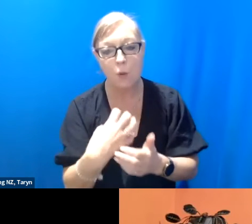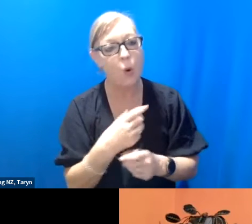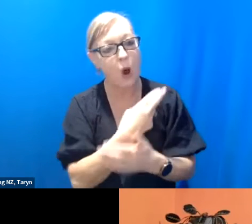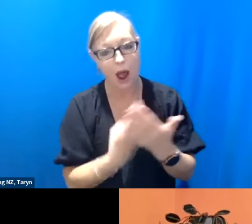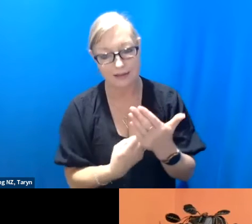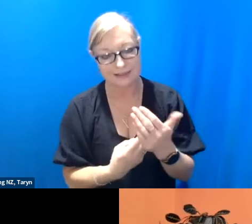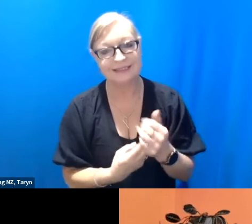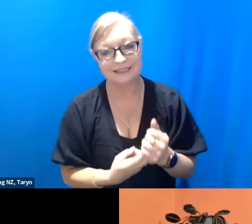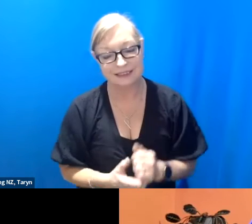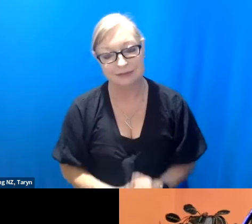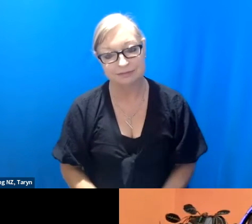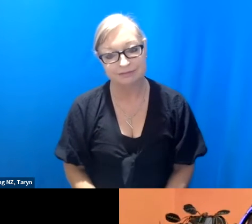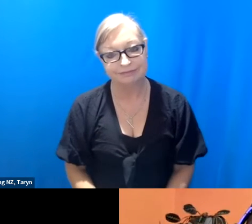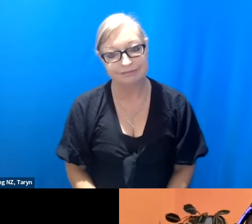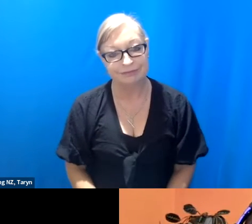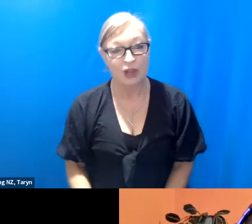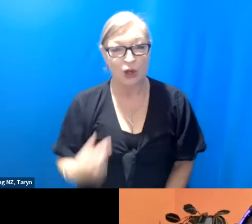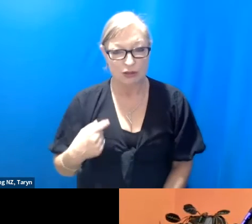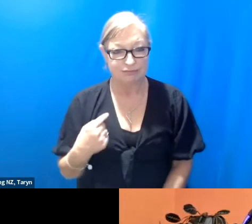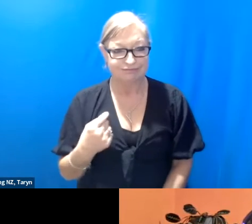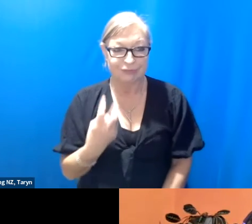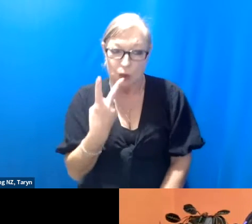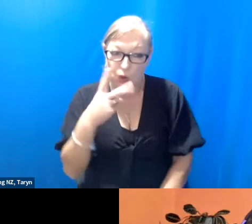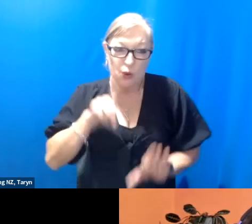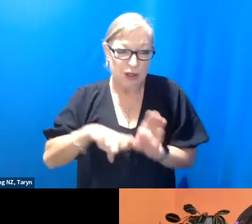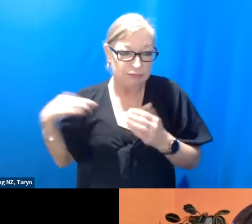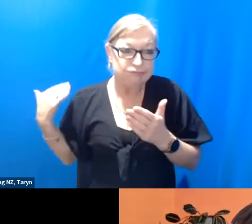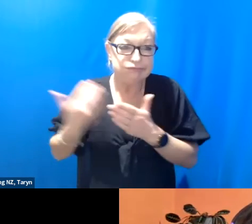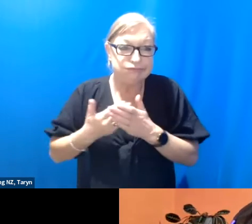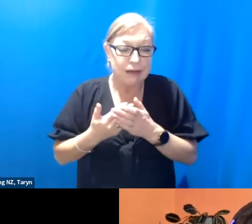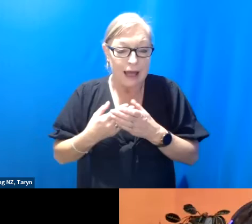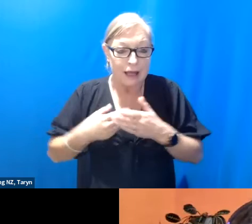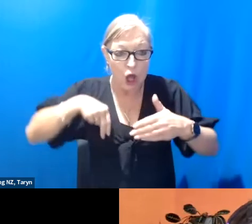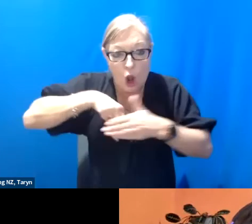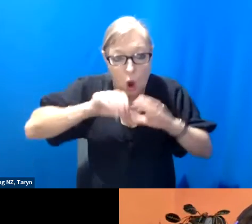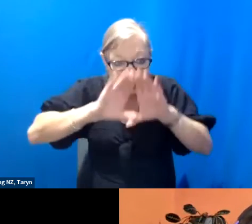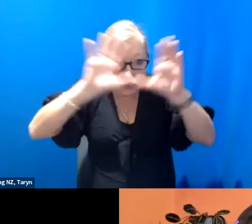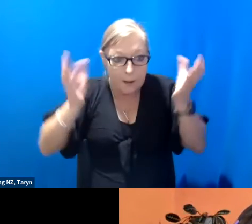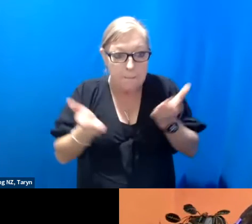quite a bubble for the last two years and it's been good. These last two years have been sort